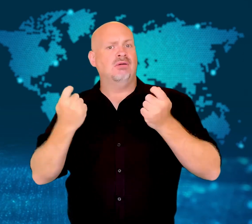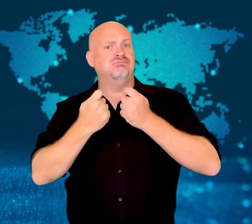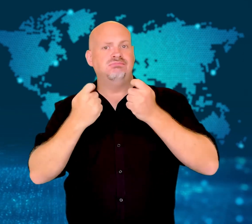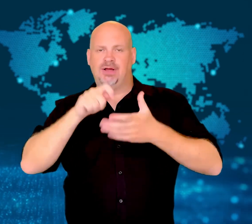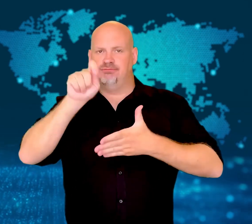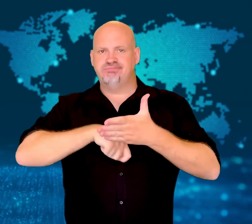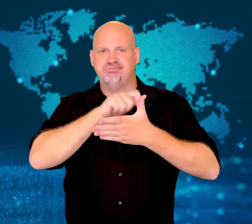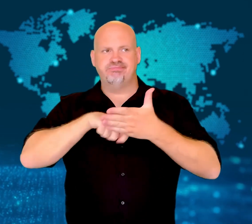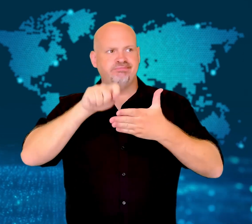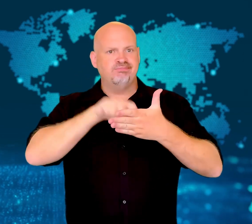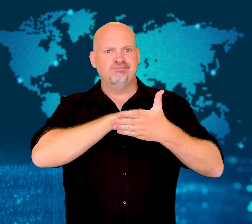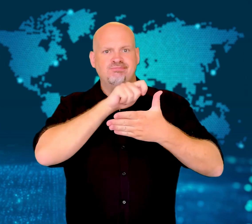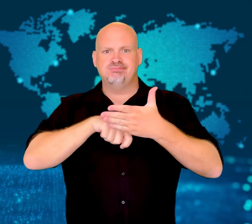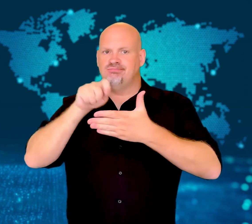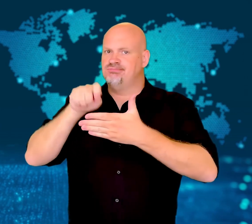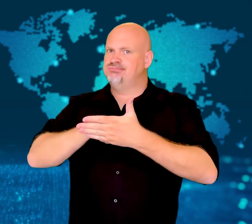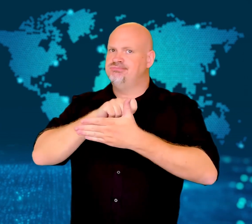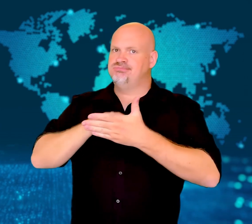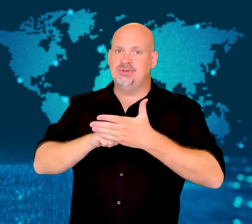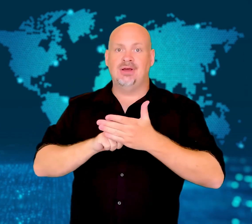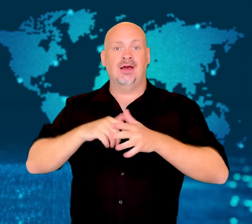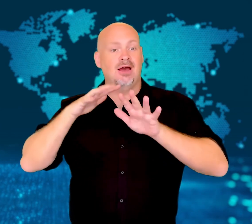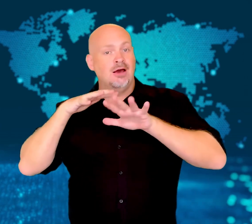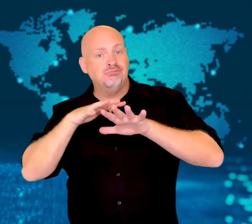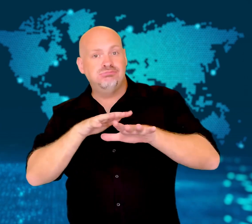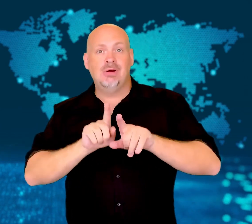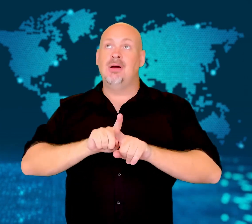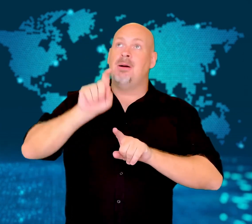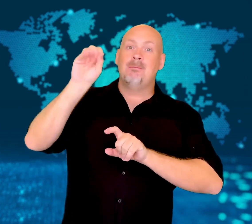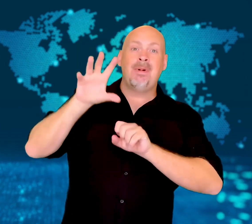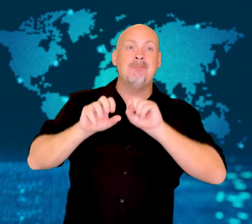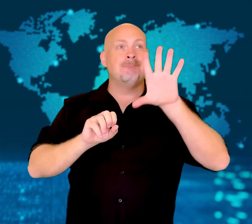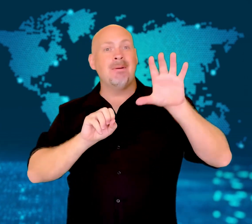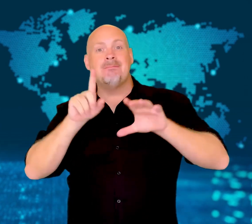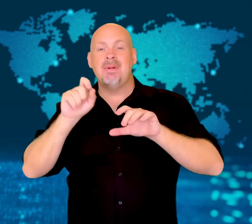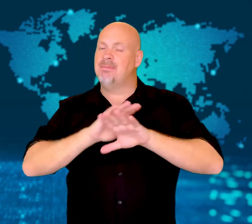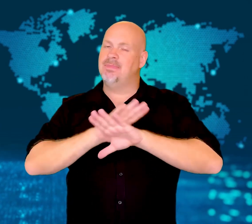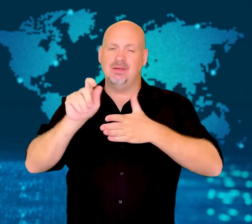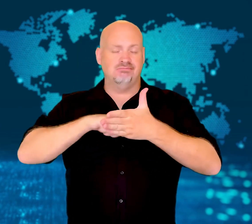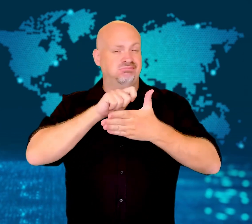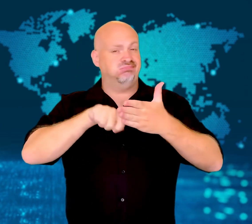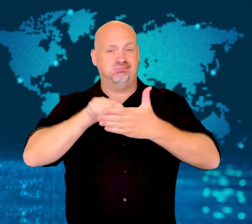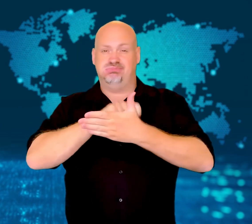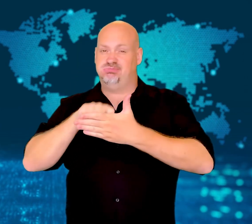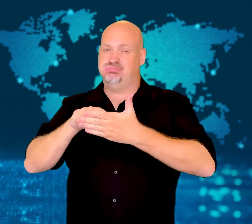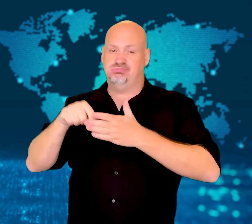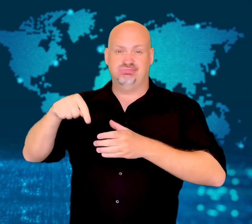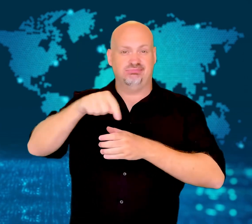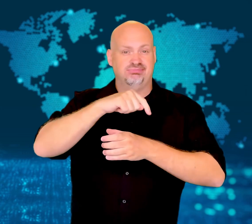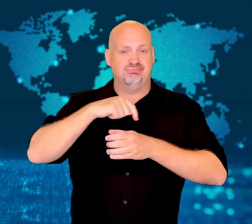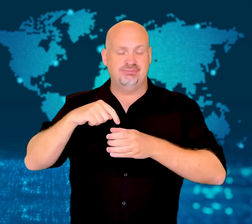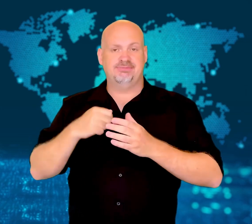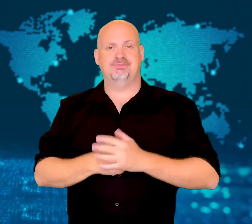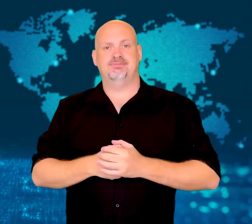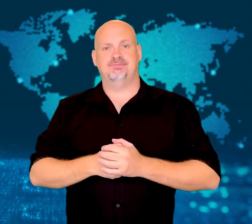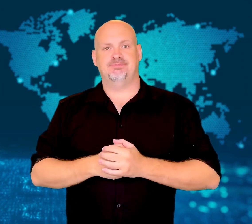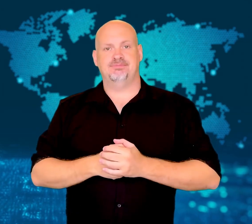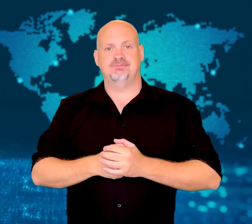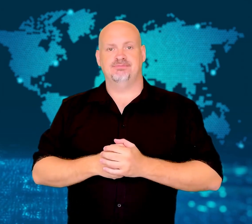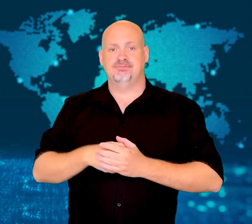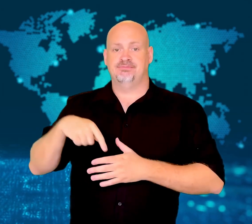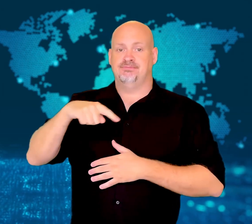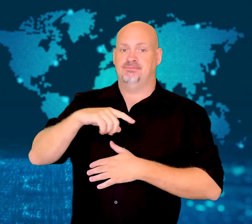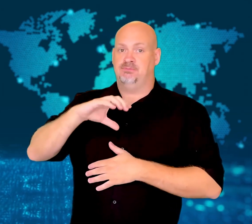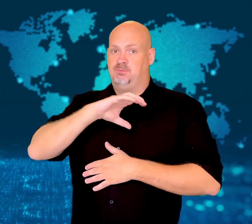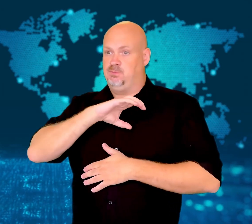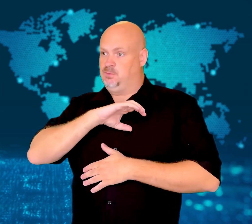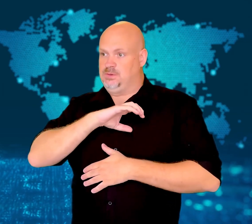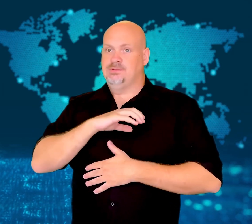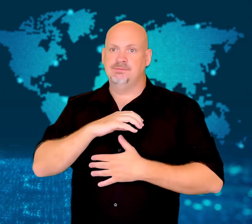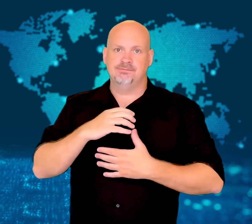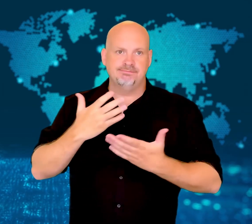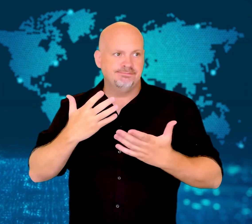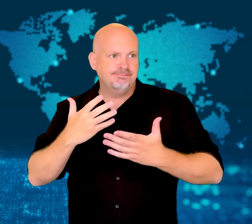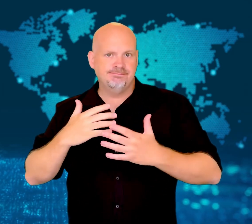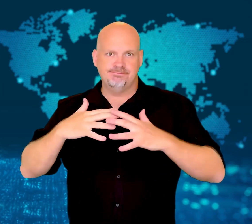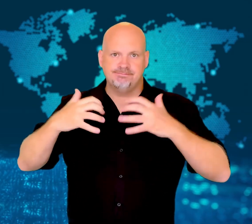As they continued to search for the shooter, few cities nearby canceled